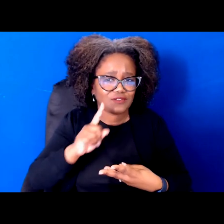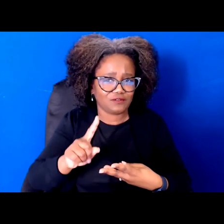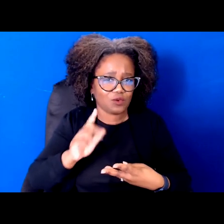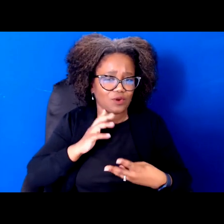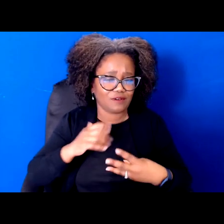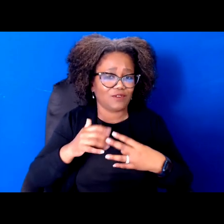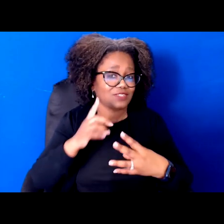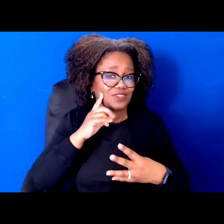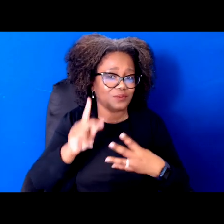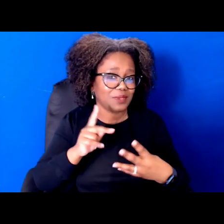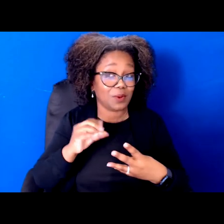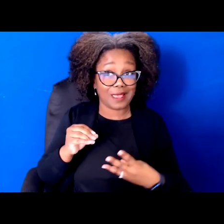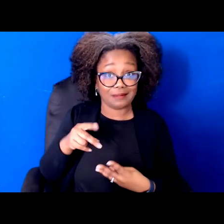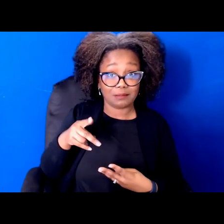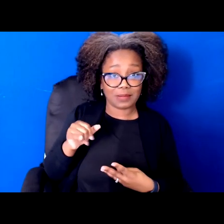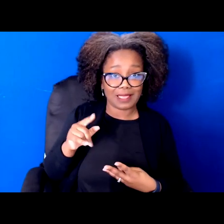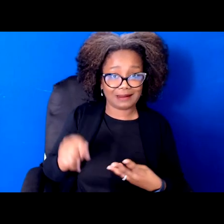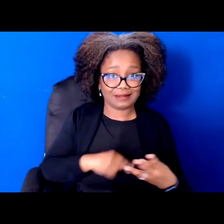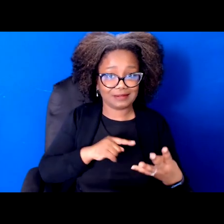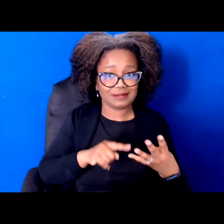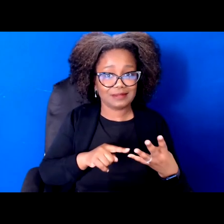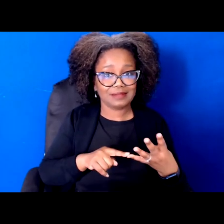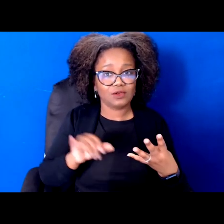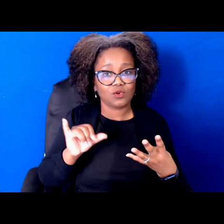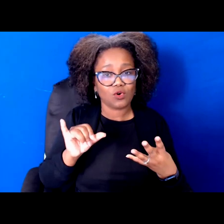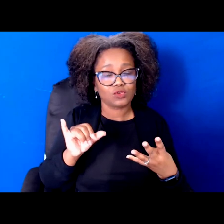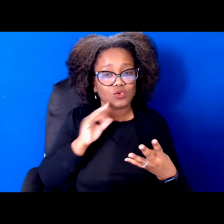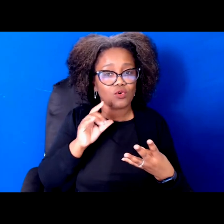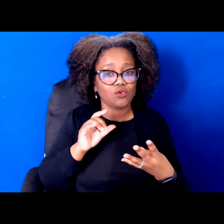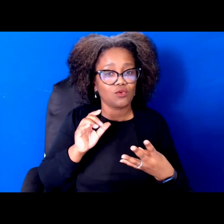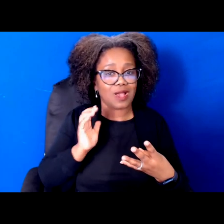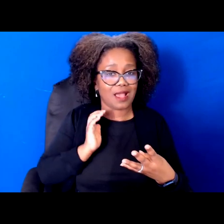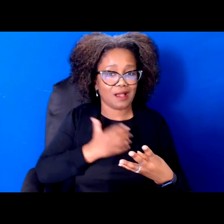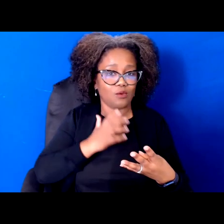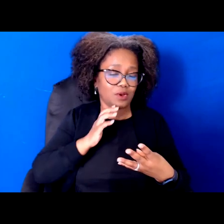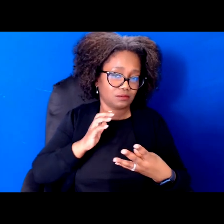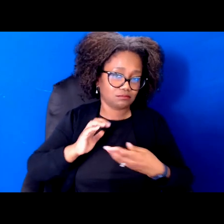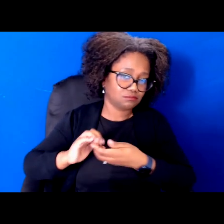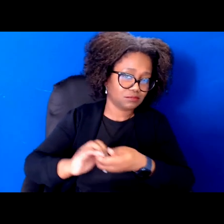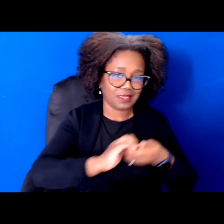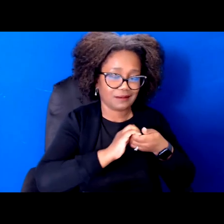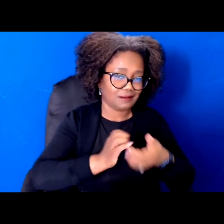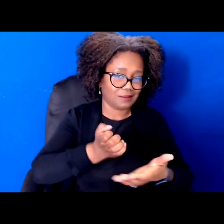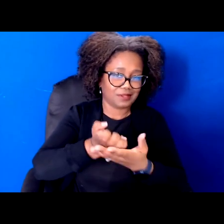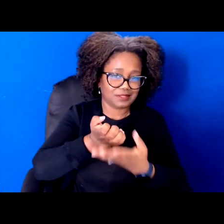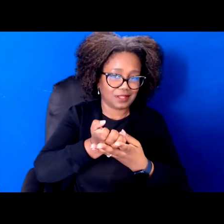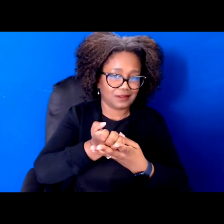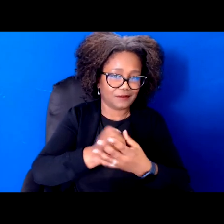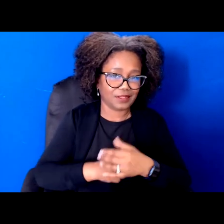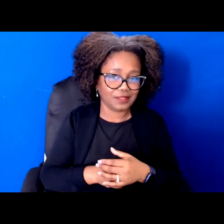And the fourth is what we actually call solidarity economics, where we shift wealth from being concentrated within a small handful of a few people. Right.